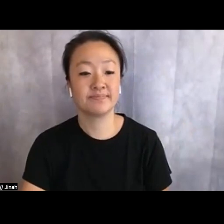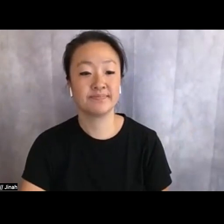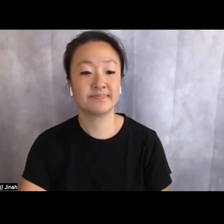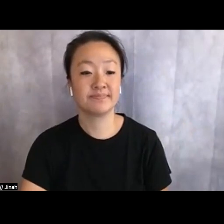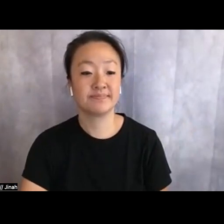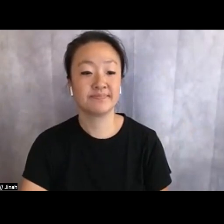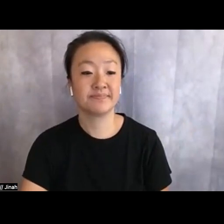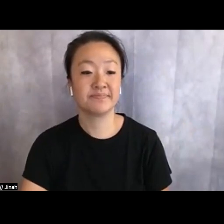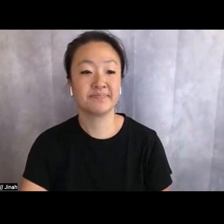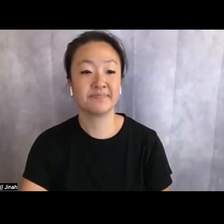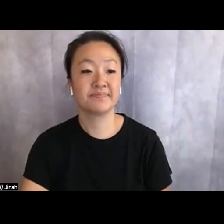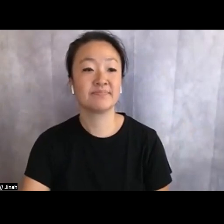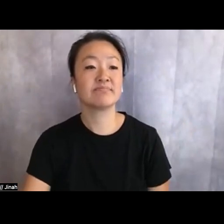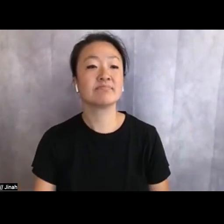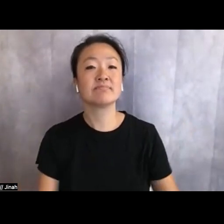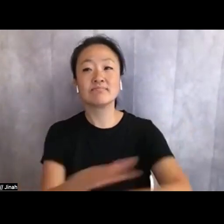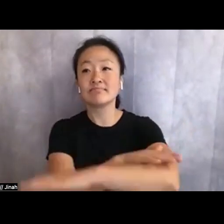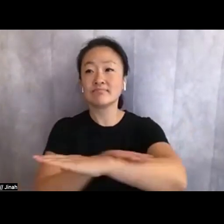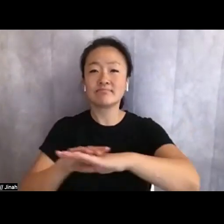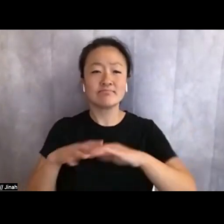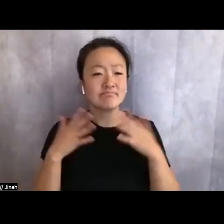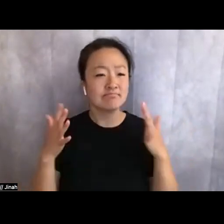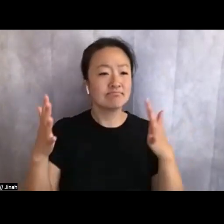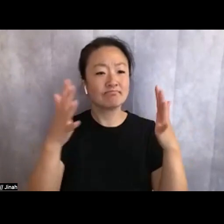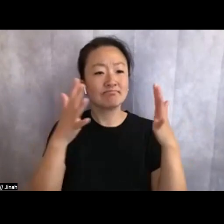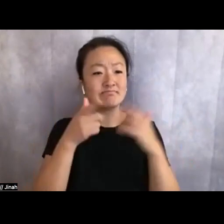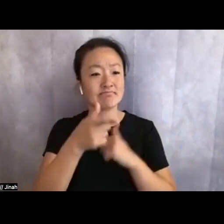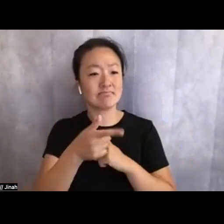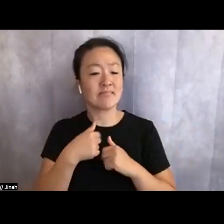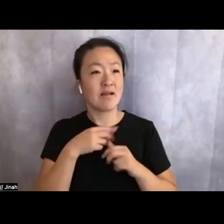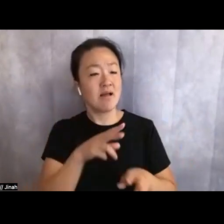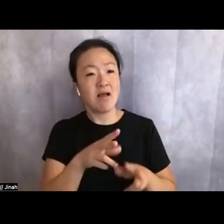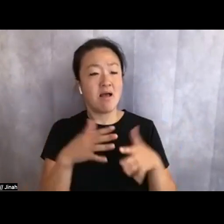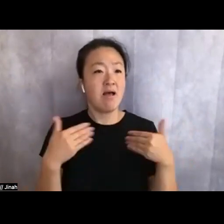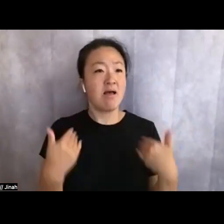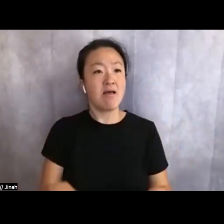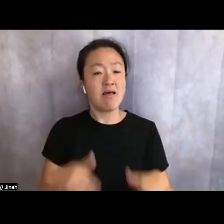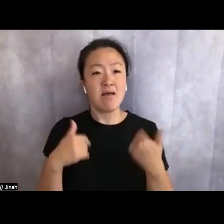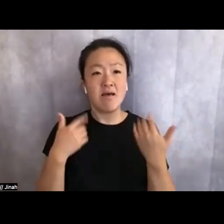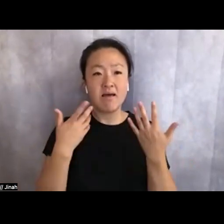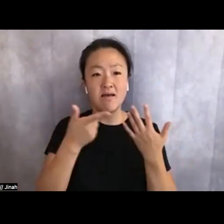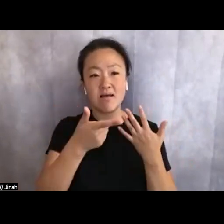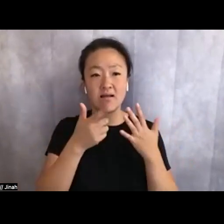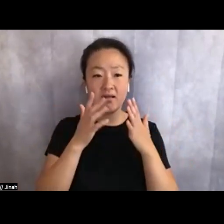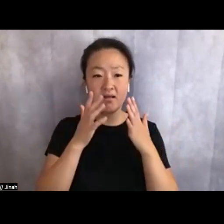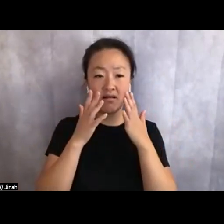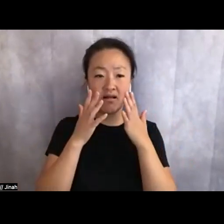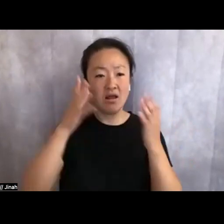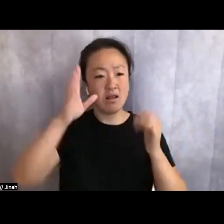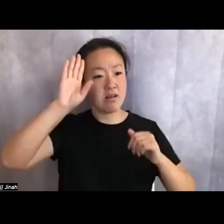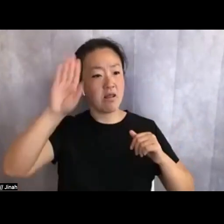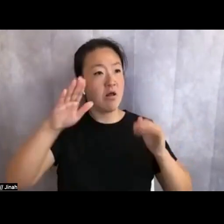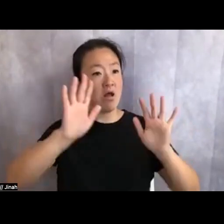in applause to find flesh, to revel in bashful blush, to know that splendor doesn't have to be